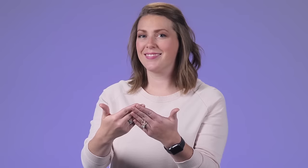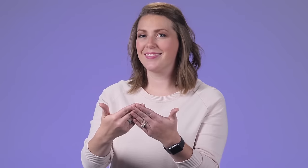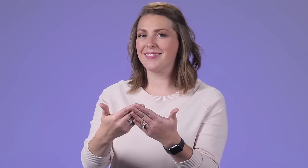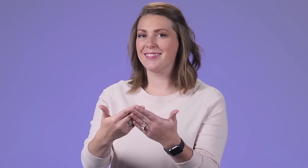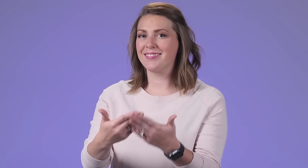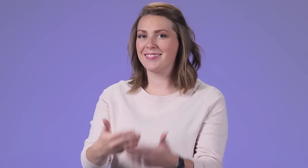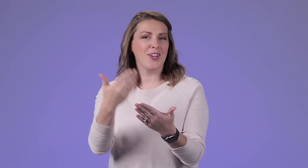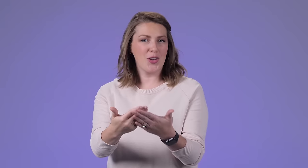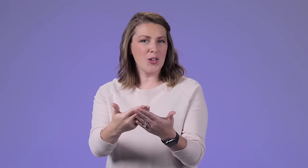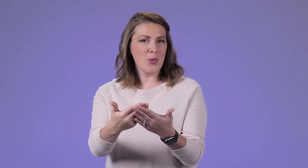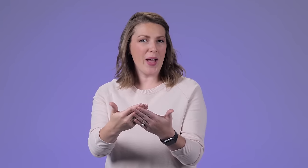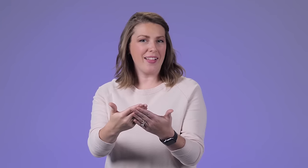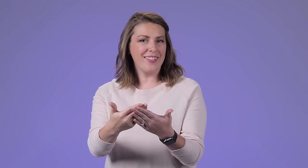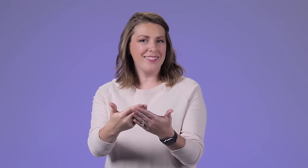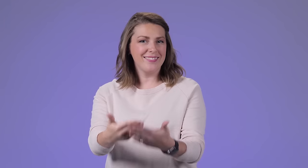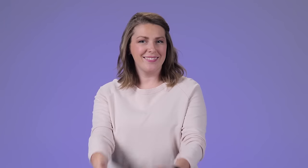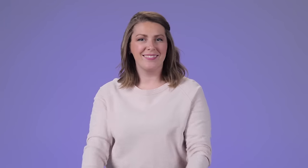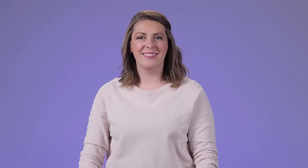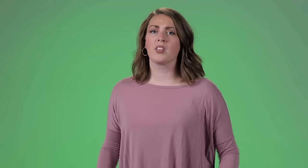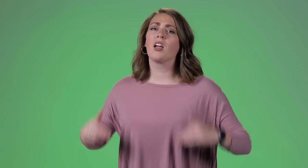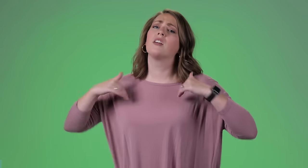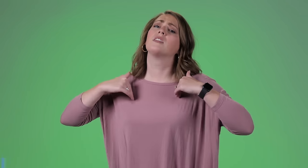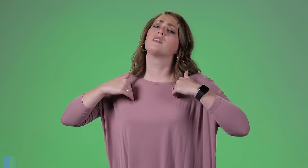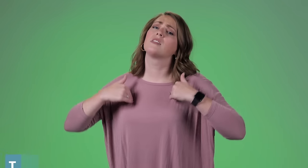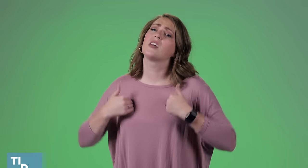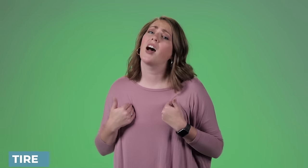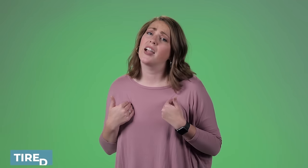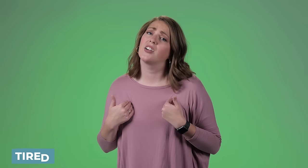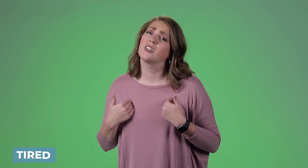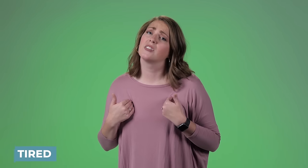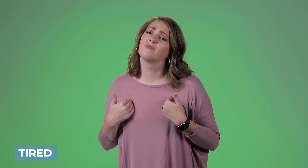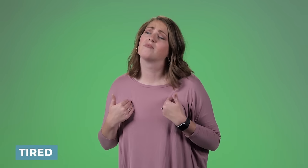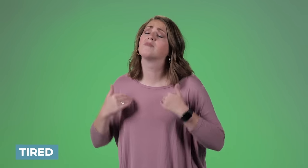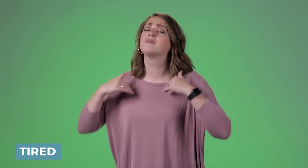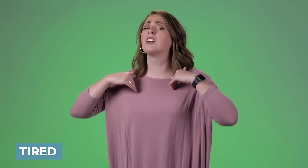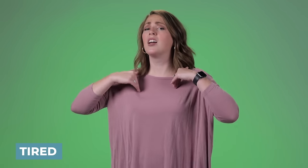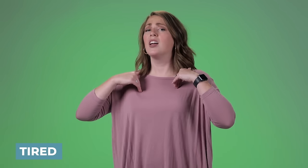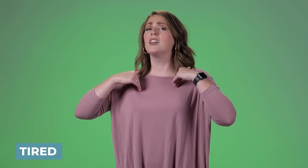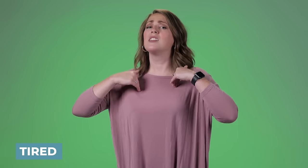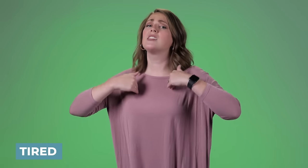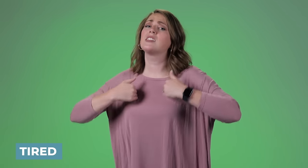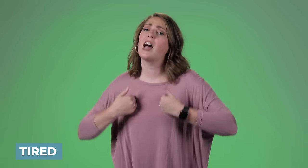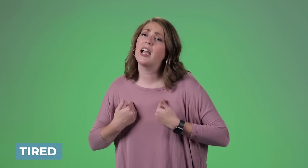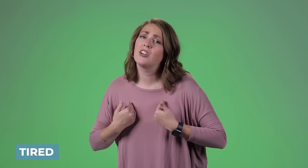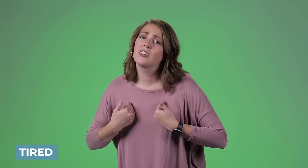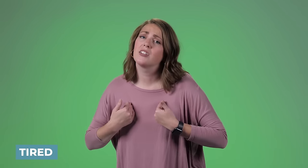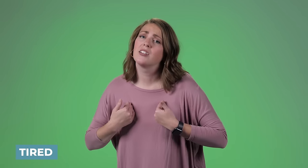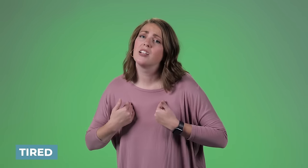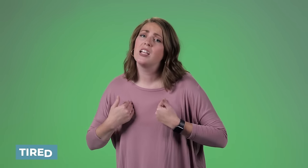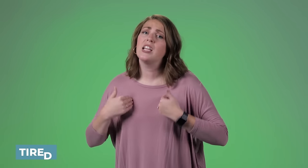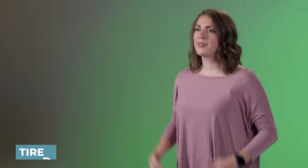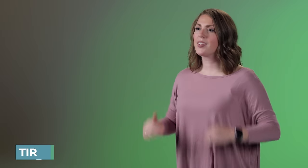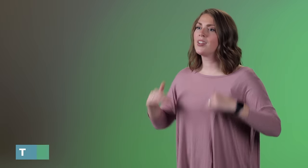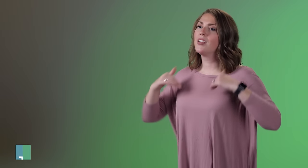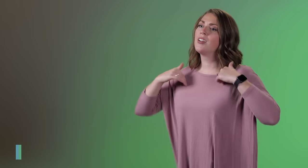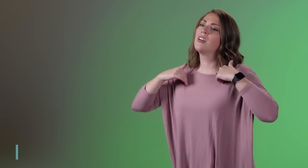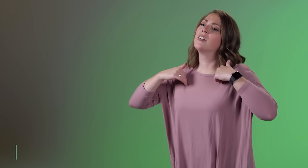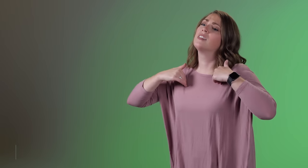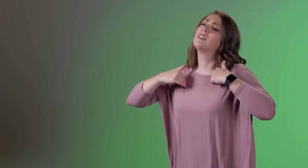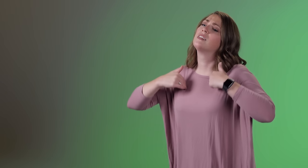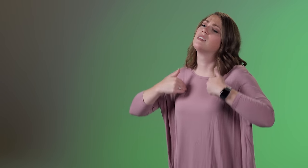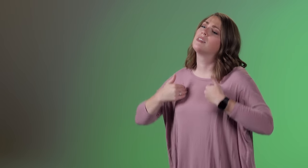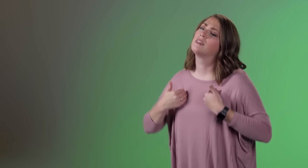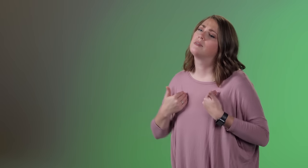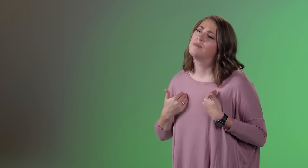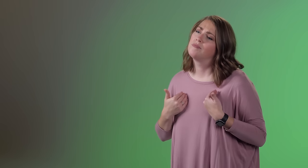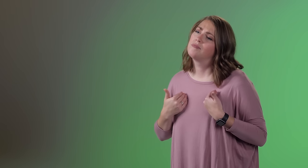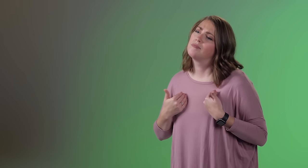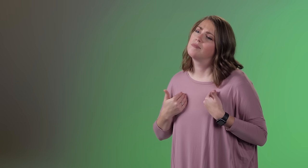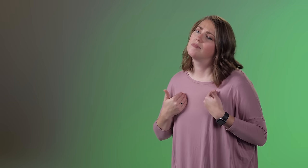nothing 'nothing much.' 'Sad, sad', your hands are bringing your sadness down